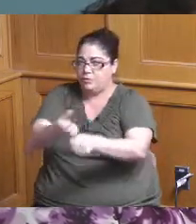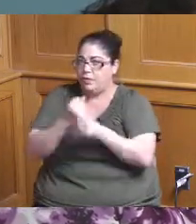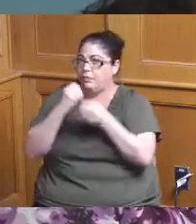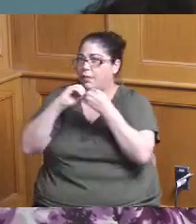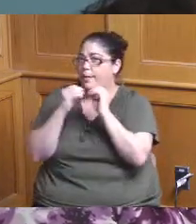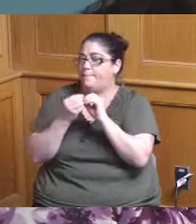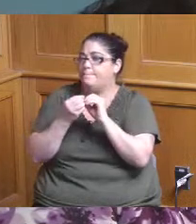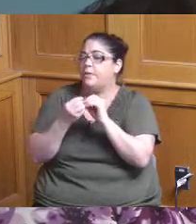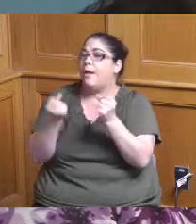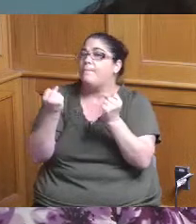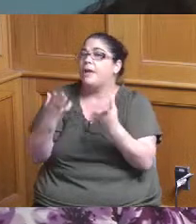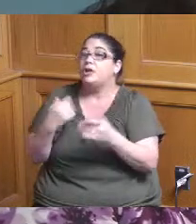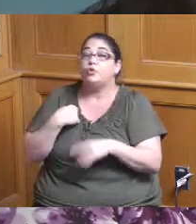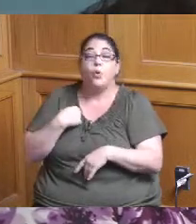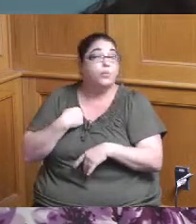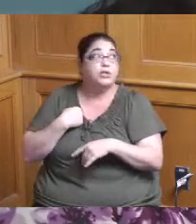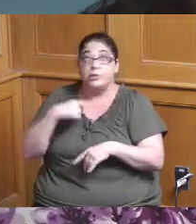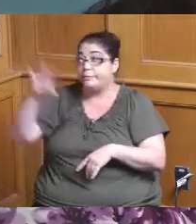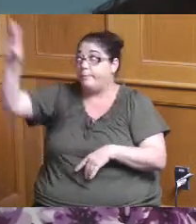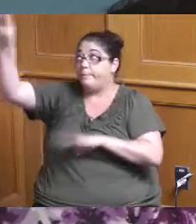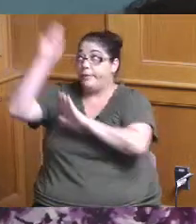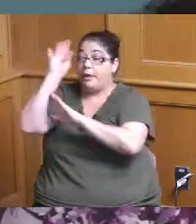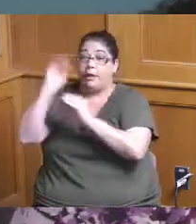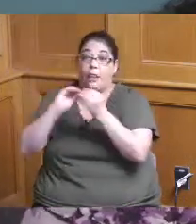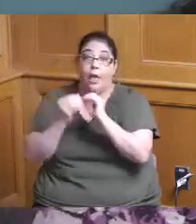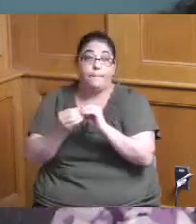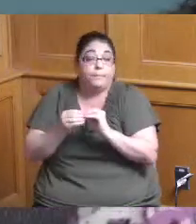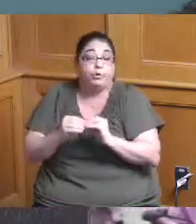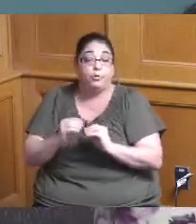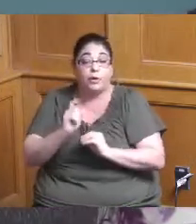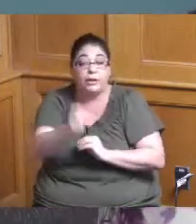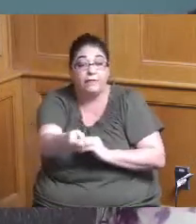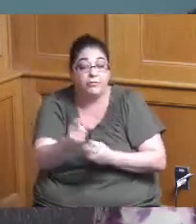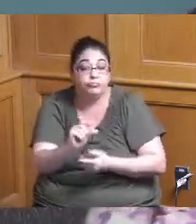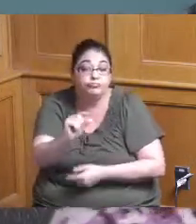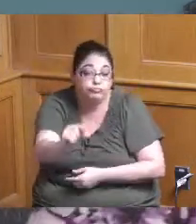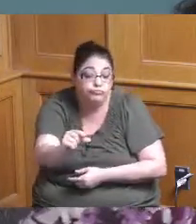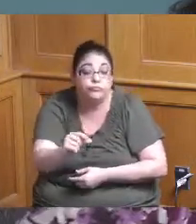you know pie in the sky or did we talk to the folks and say if we get this number you can't